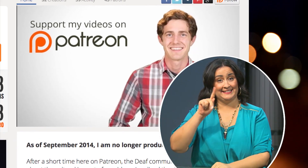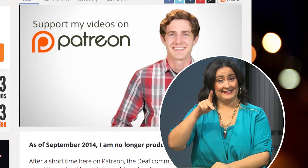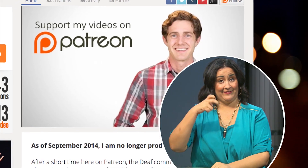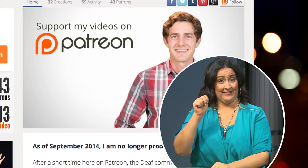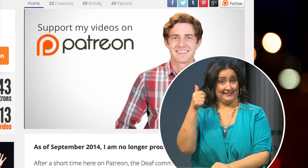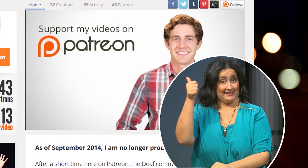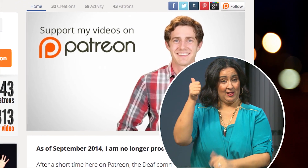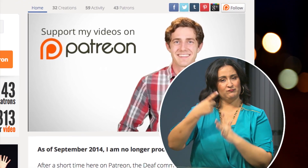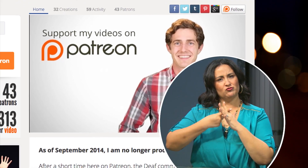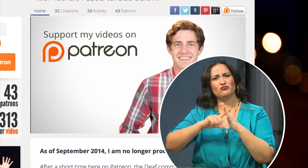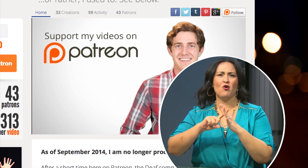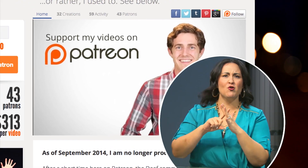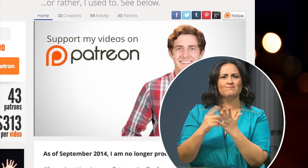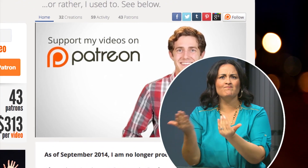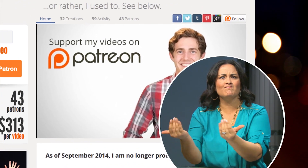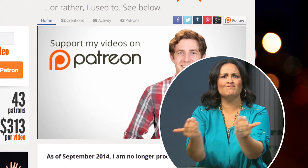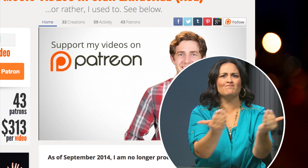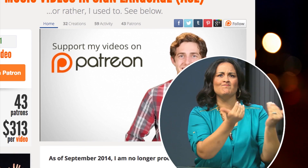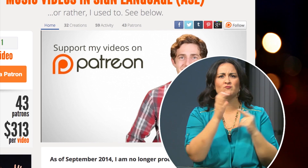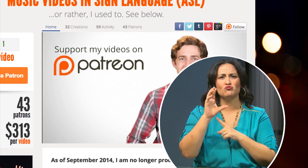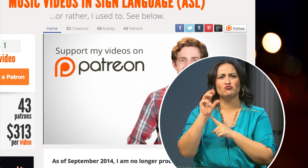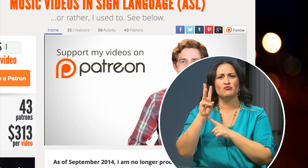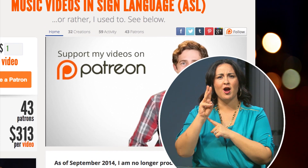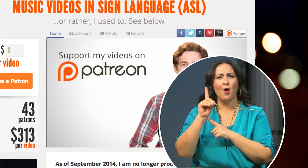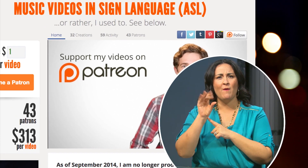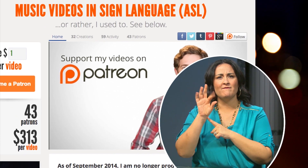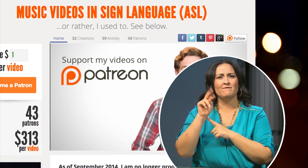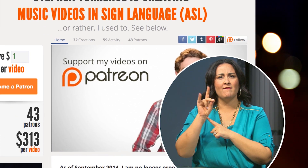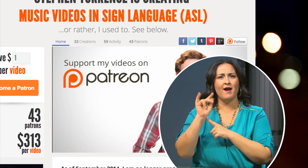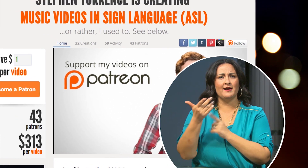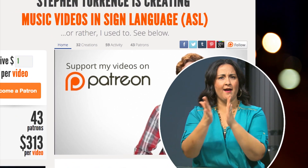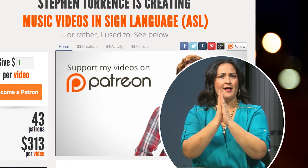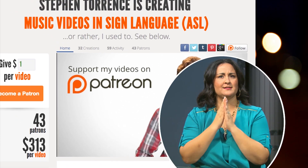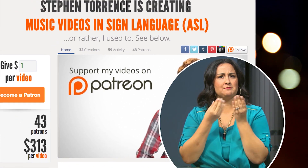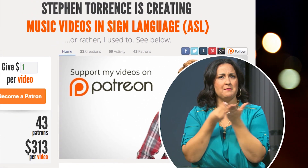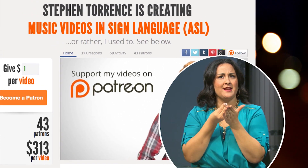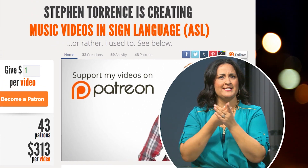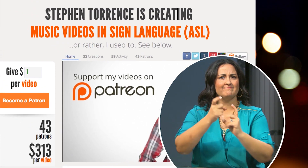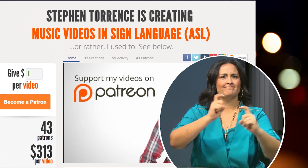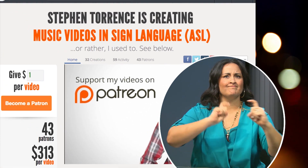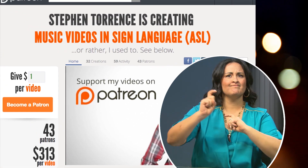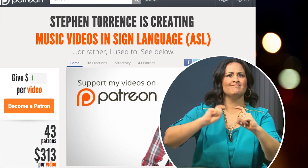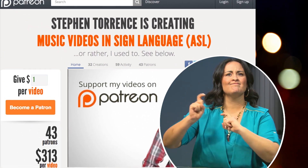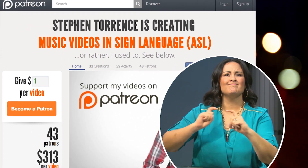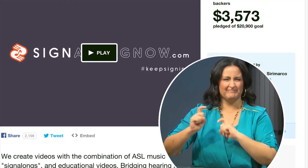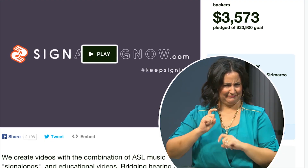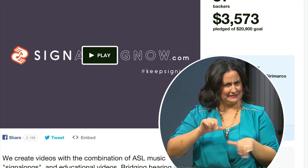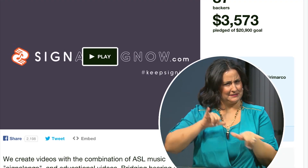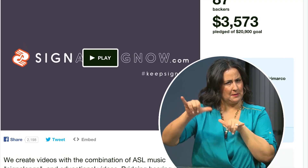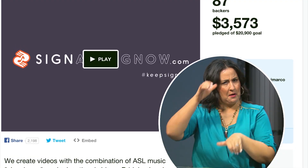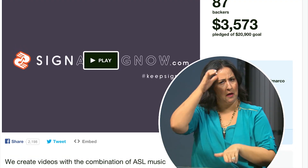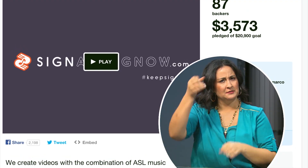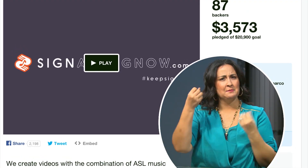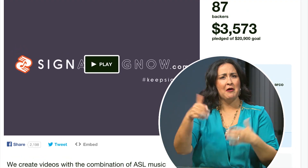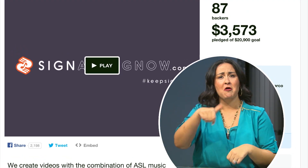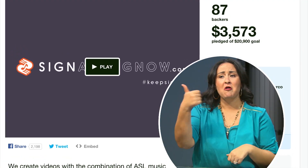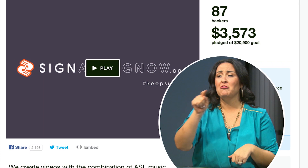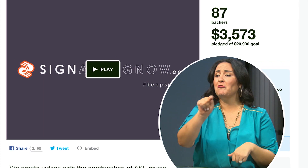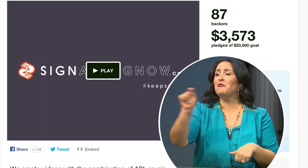He opened a crowdfunding account and asked for support. Much like other creators of ASL